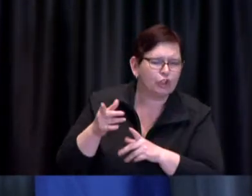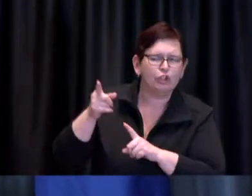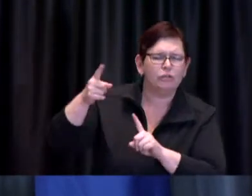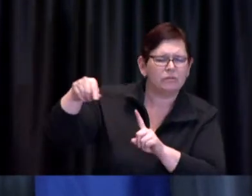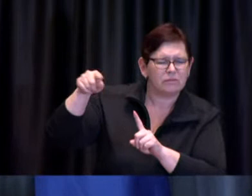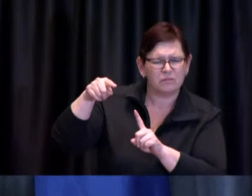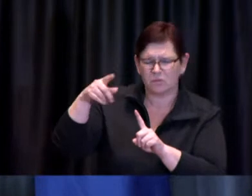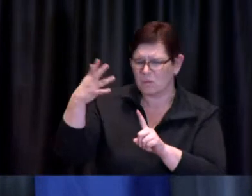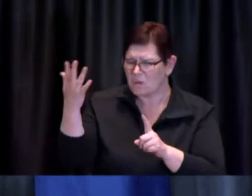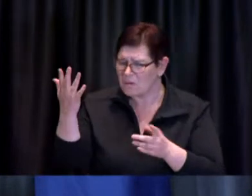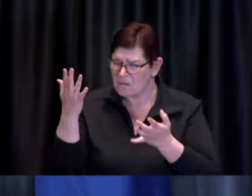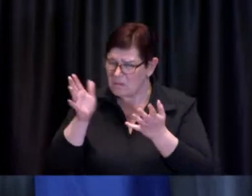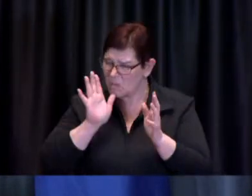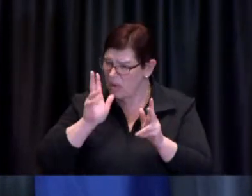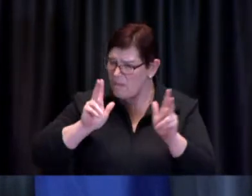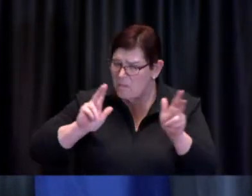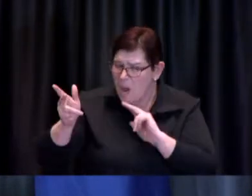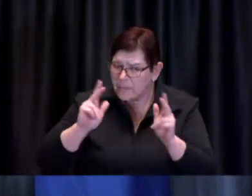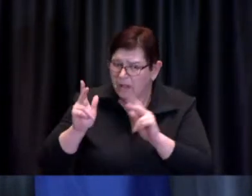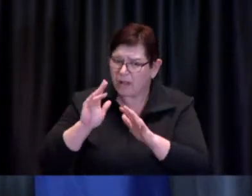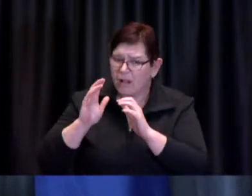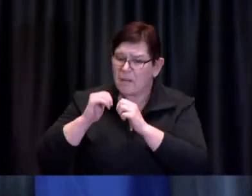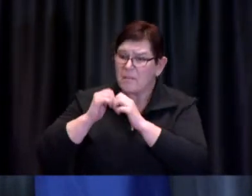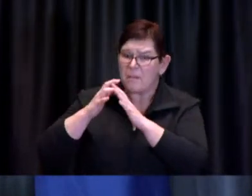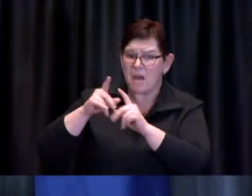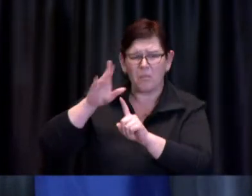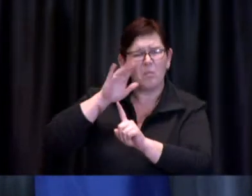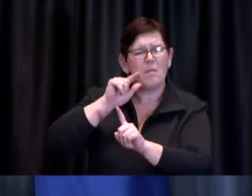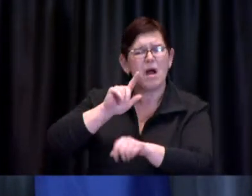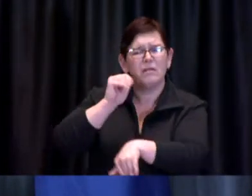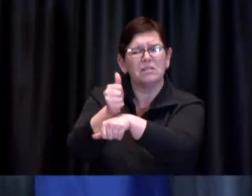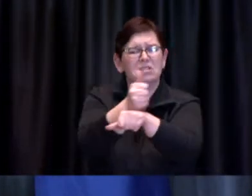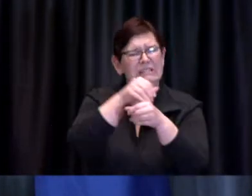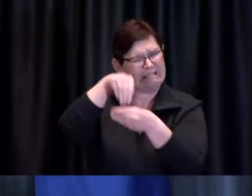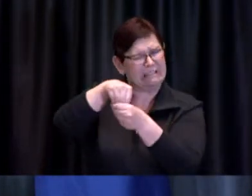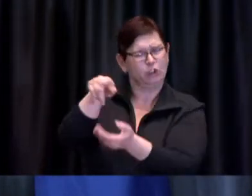pop-up clinics maybe at schools where teachers and other school staff